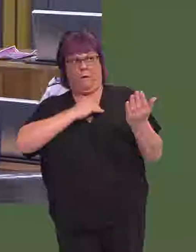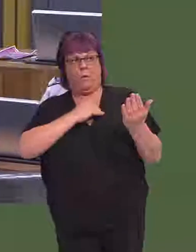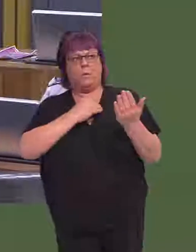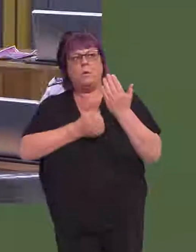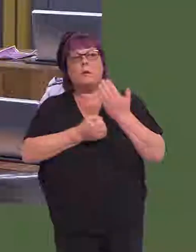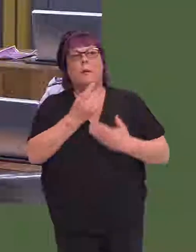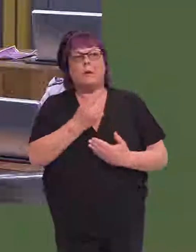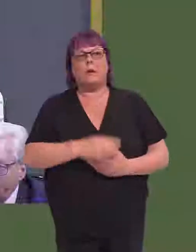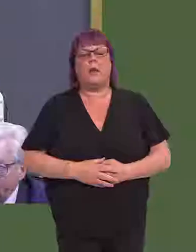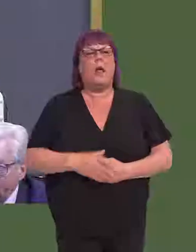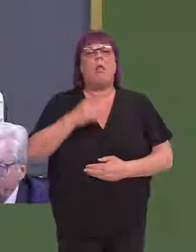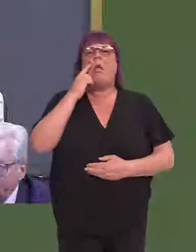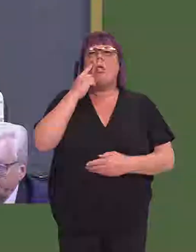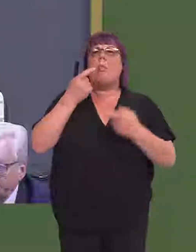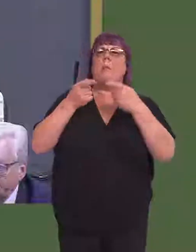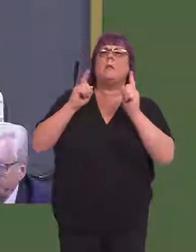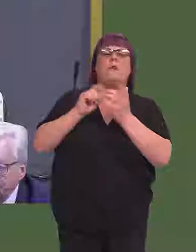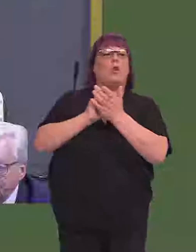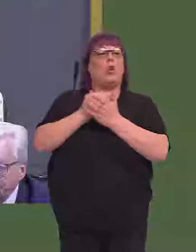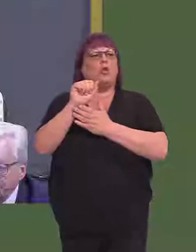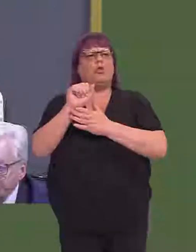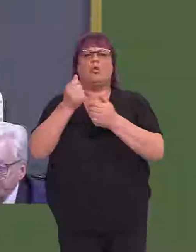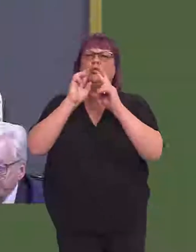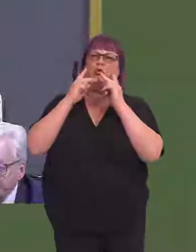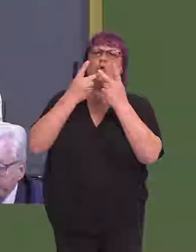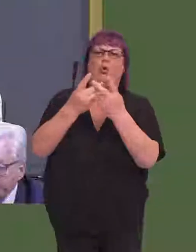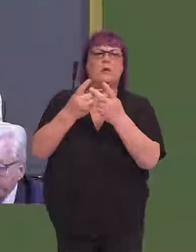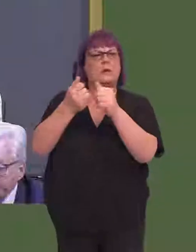I understand that you met recently with the Minister for Culture, Tourism and Sport to